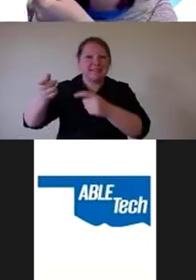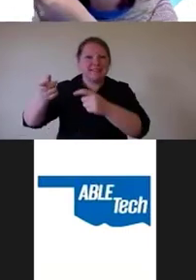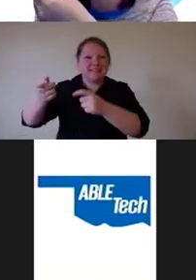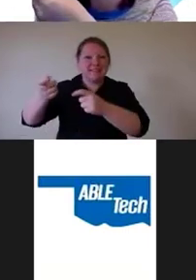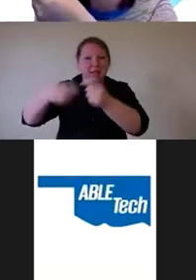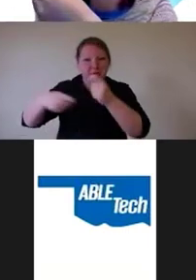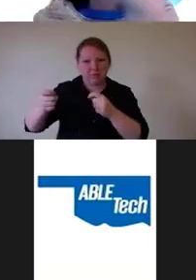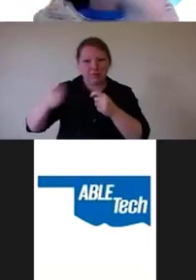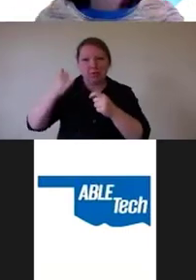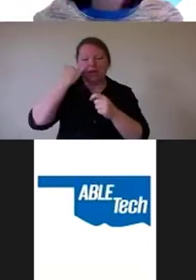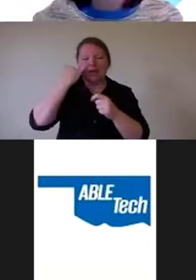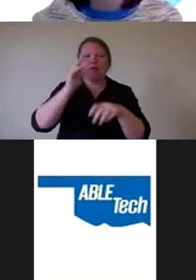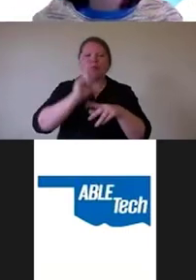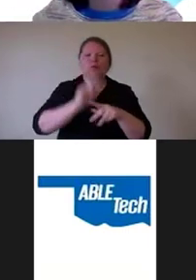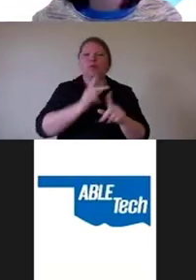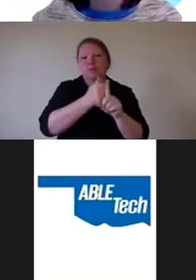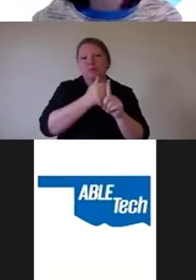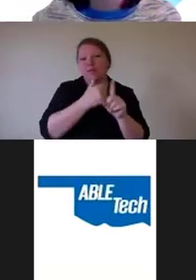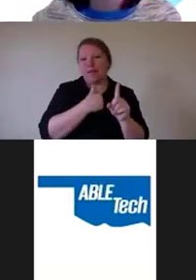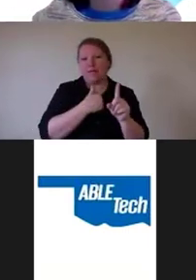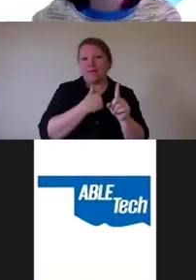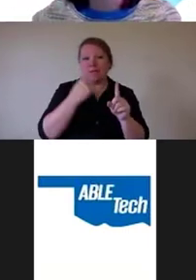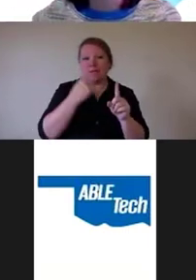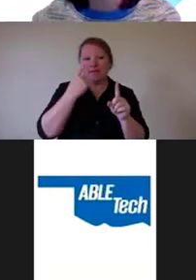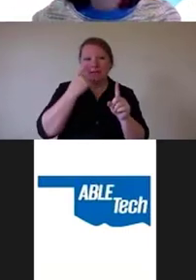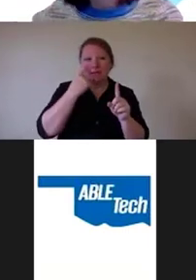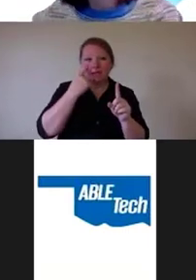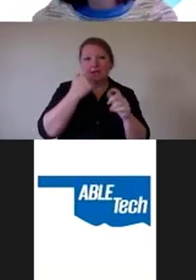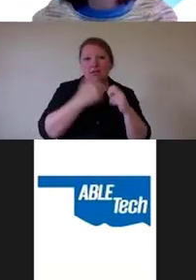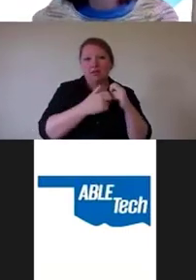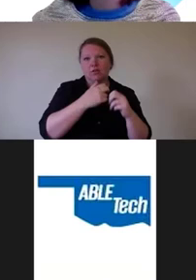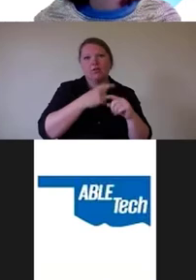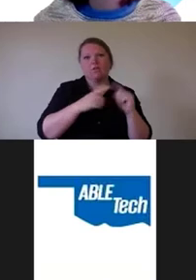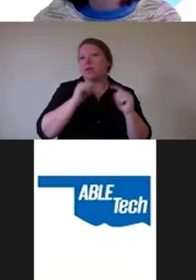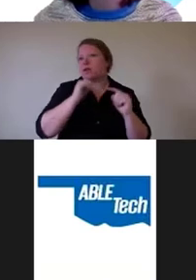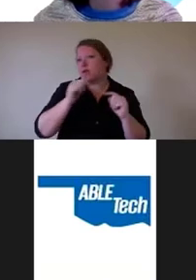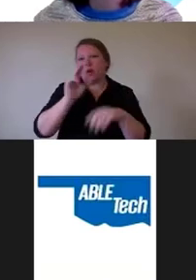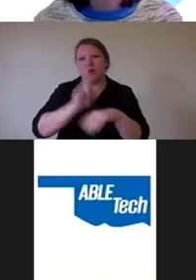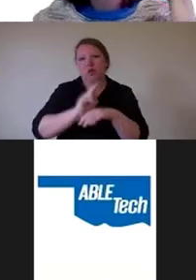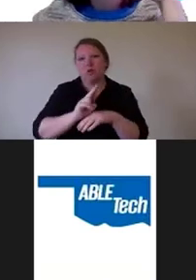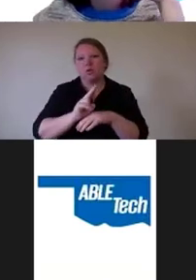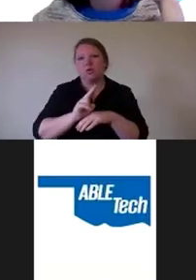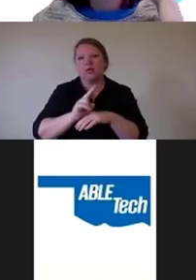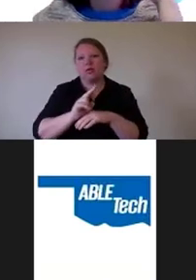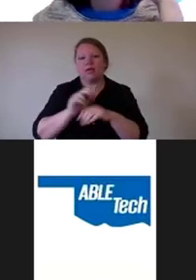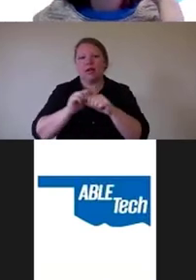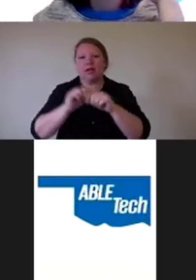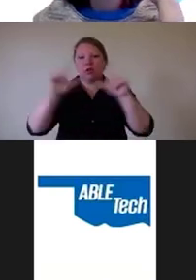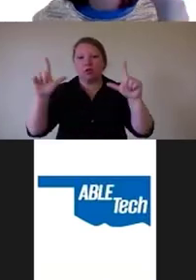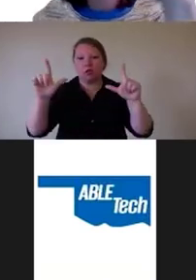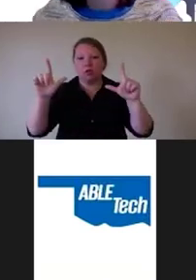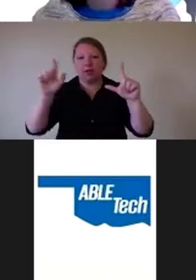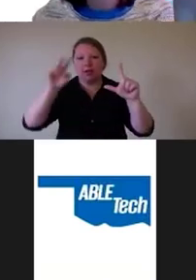have vision issues but who probably doesn't use a screen reader. That might be somebody like me.